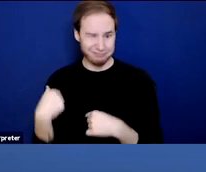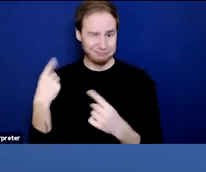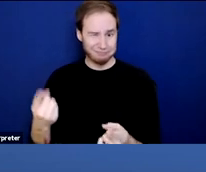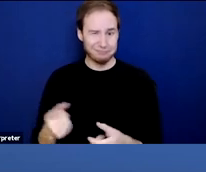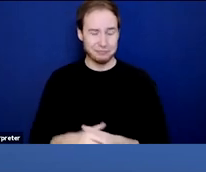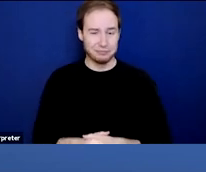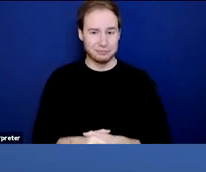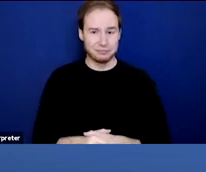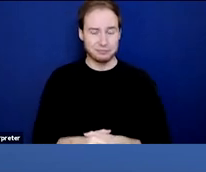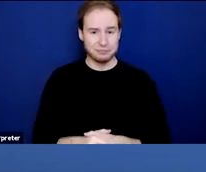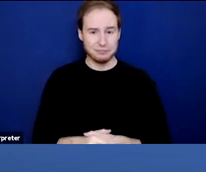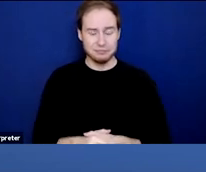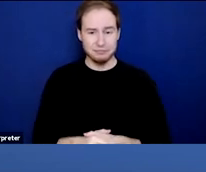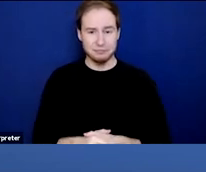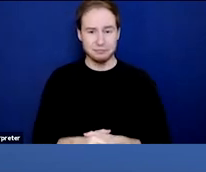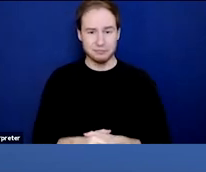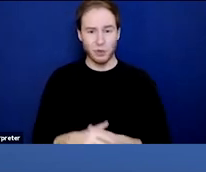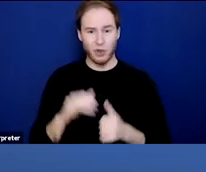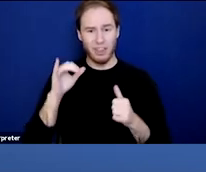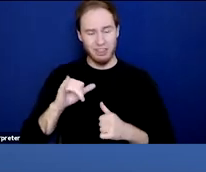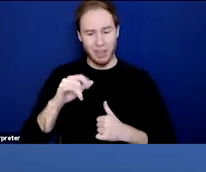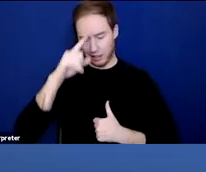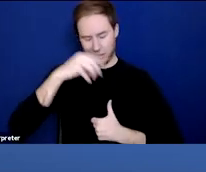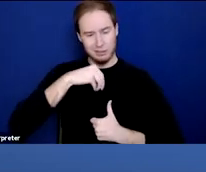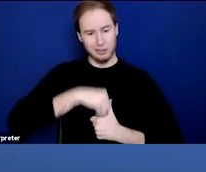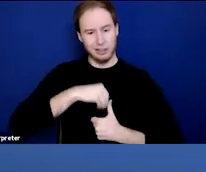The impact of internalized or micro stigma,